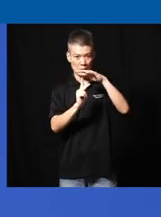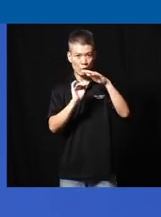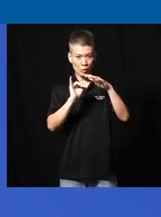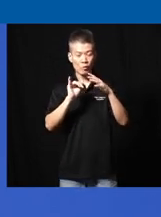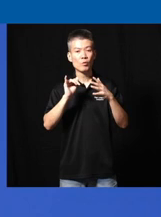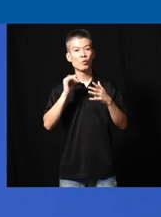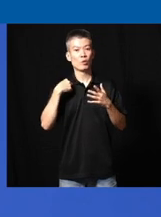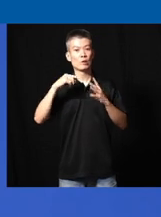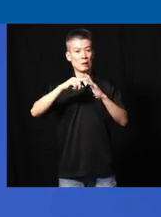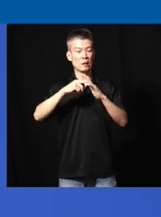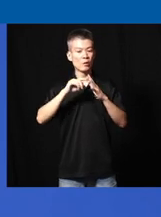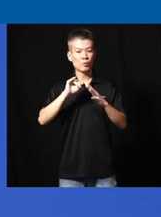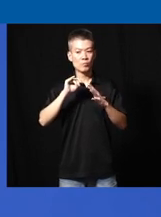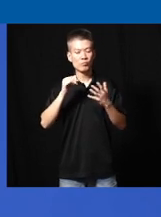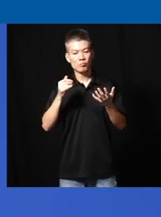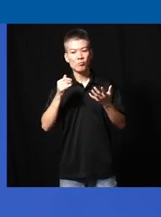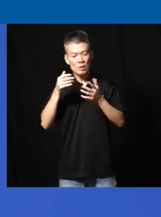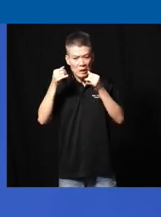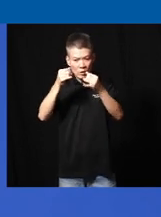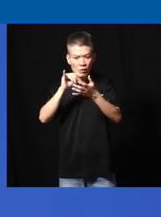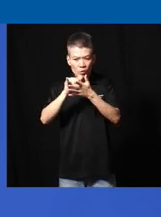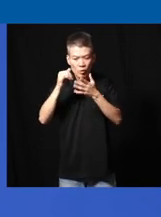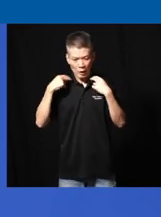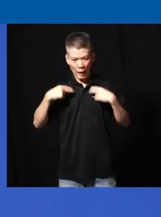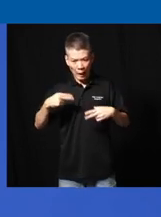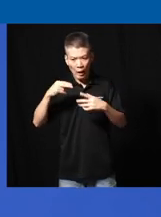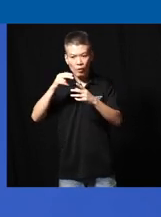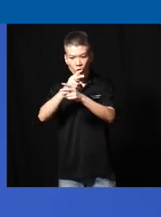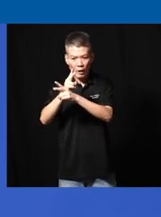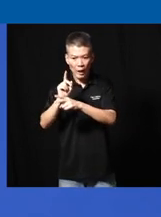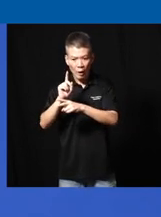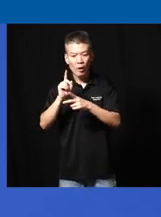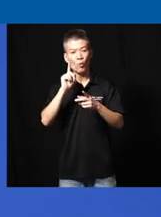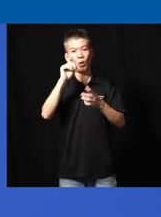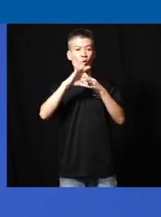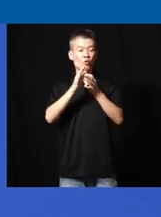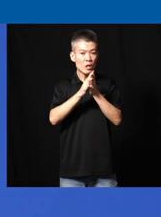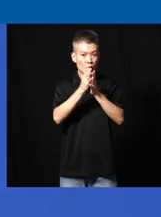stuff like that we begin to also install them in healthc care where one of the interesting thing I